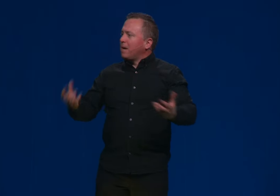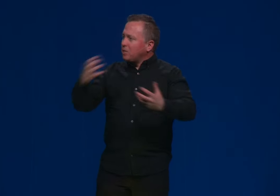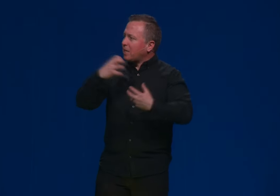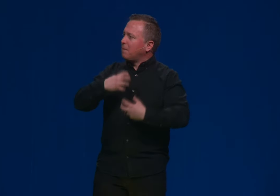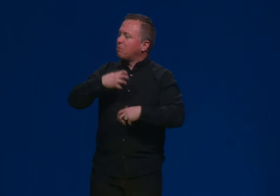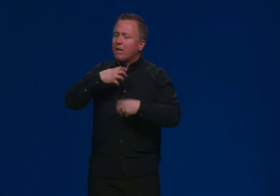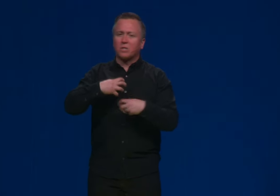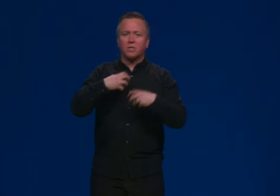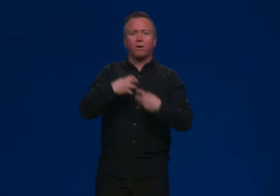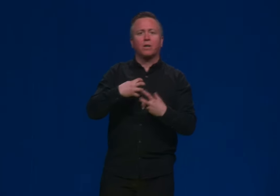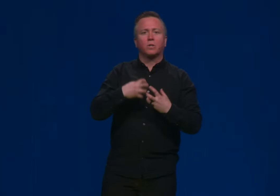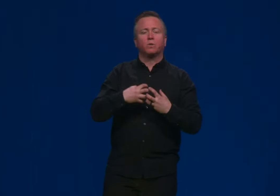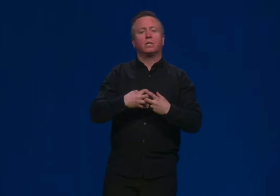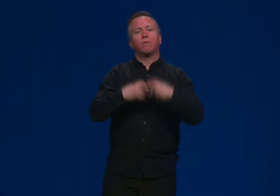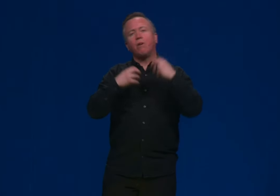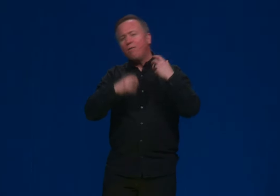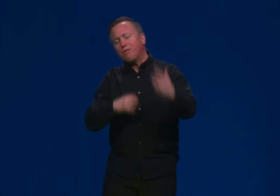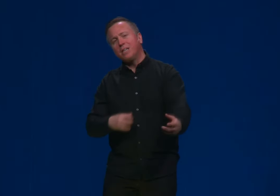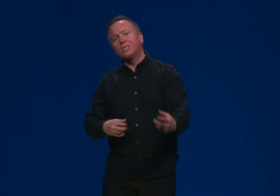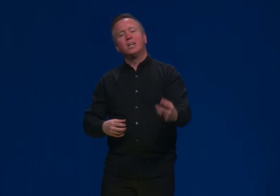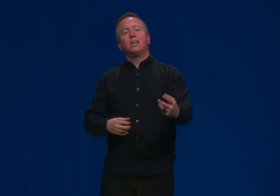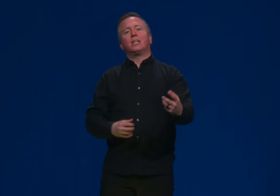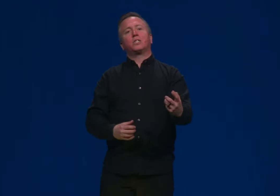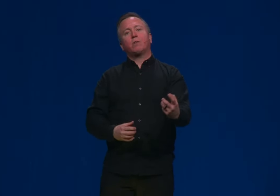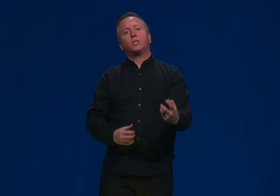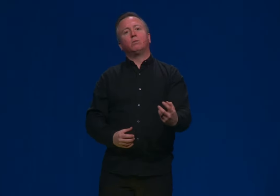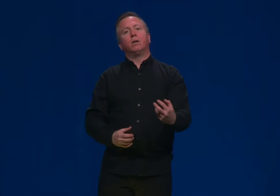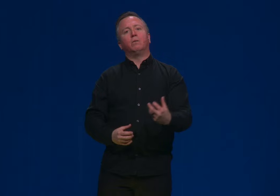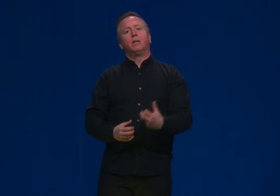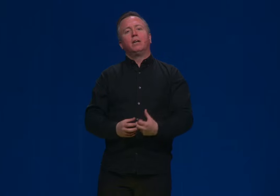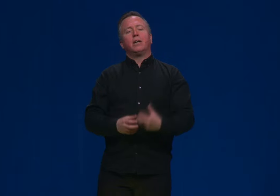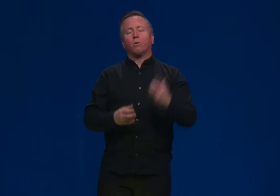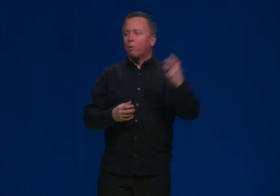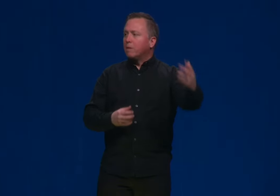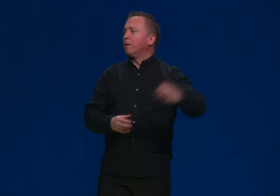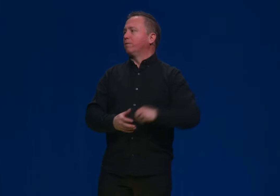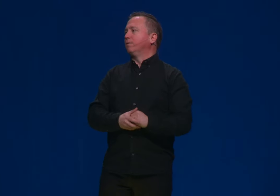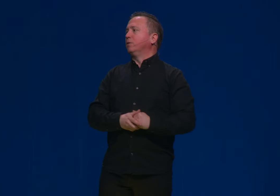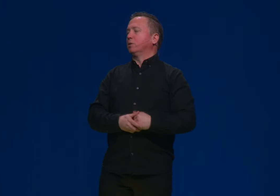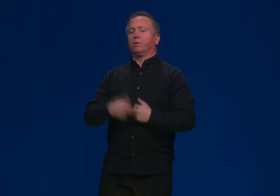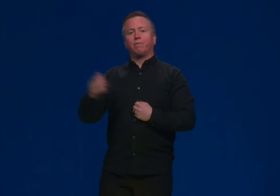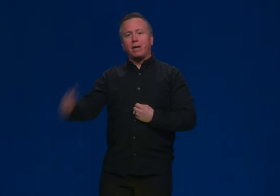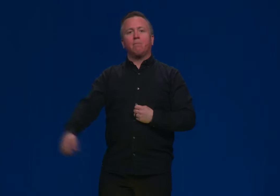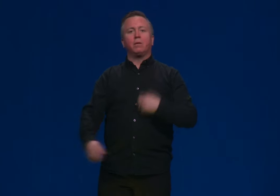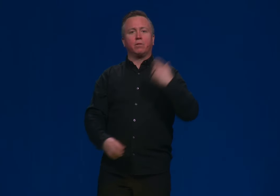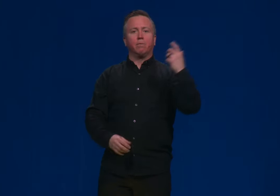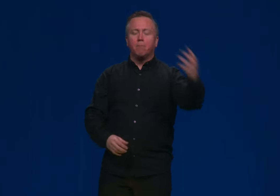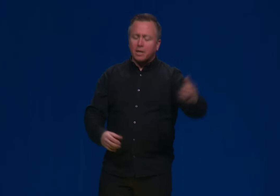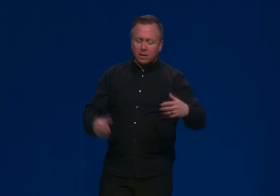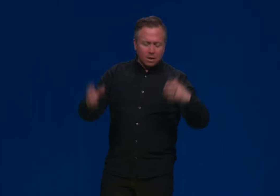Imagine that came to rest in your heart and Soul today with all the things that stress you out and you're worried about the future with your family, with your money.